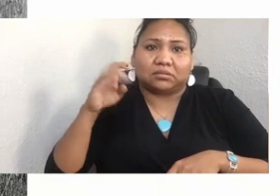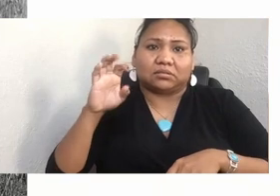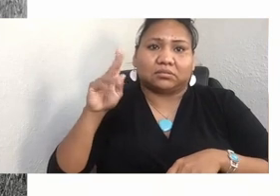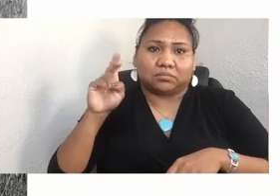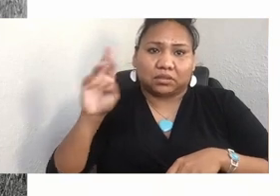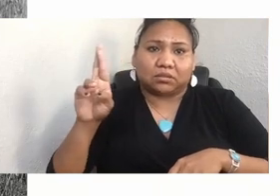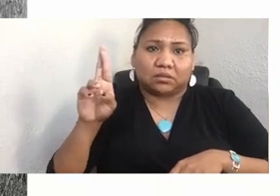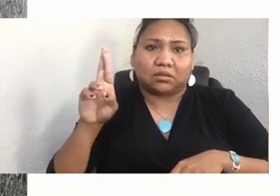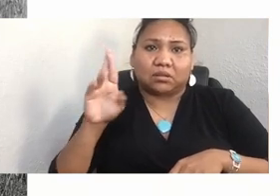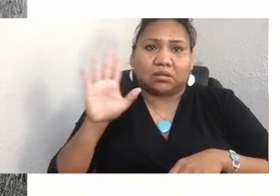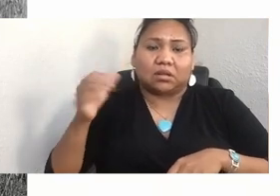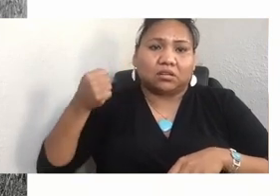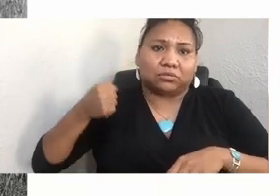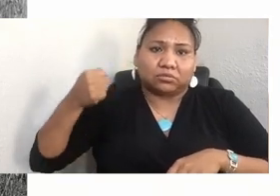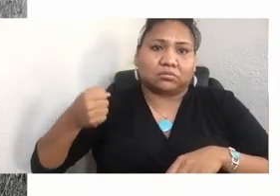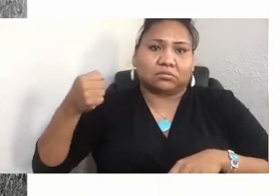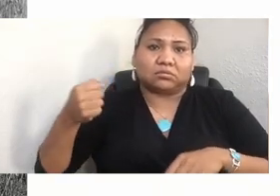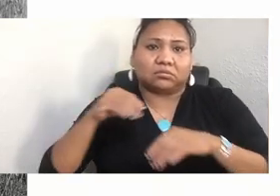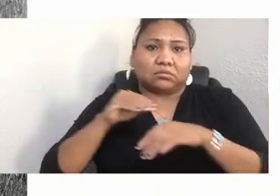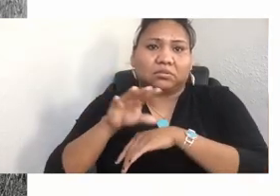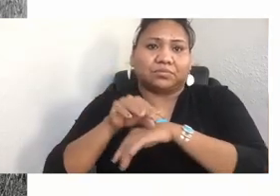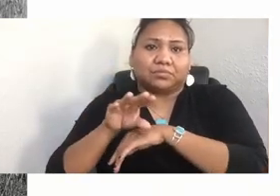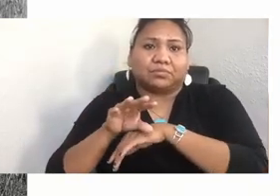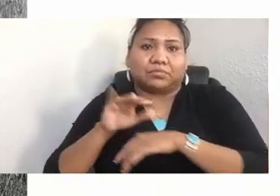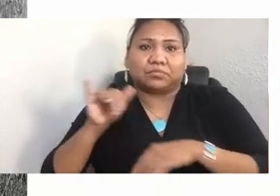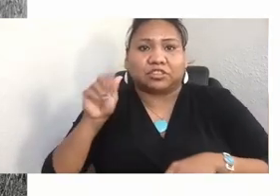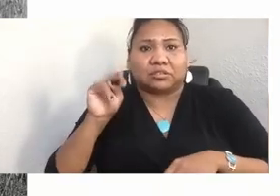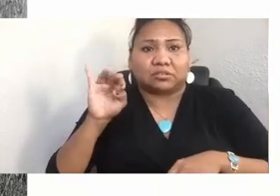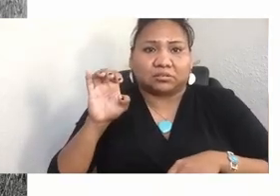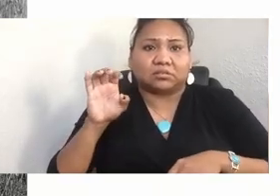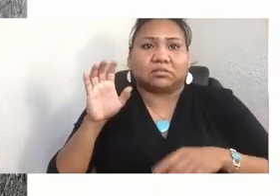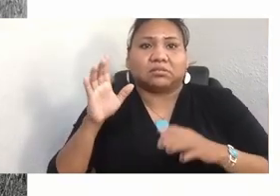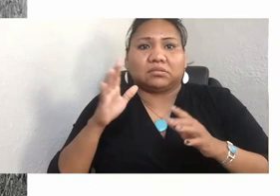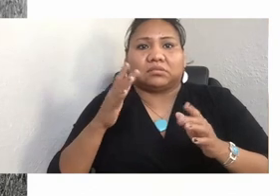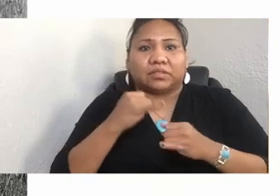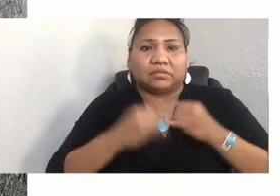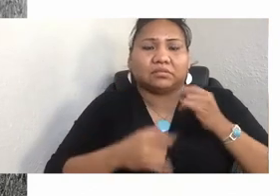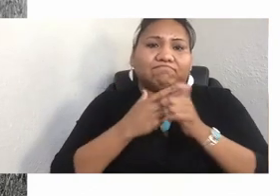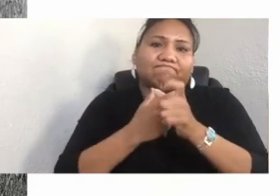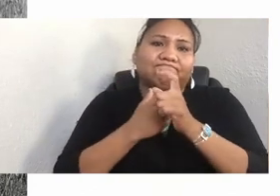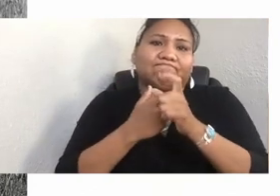And Jennie was the final runner. She returned the Cheyenne morning star flag to its homeland.